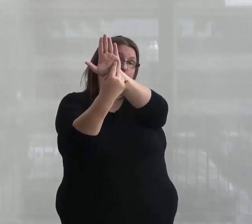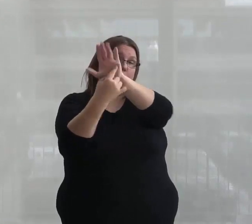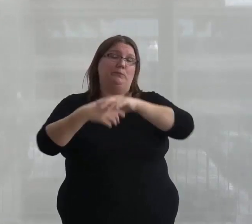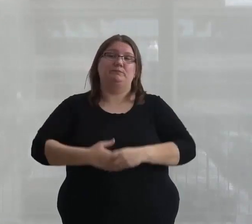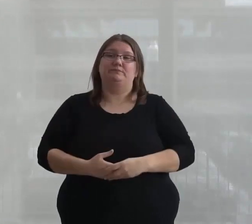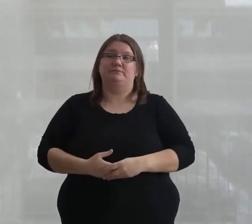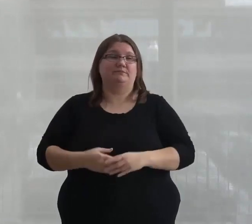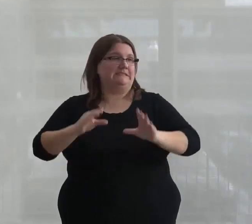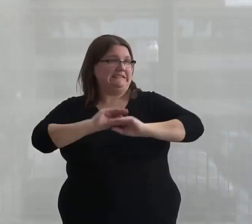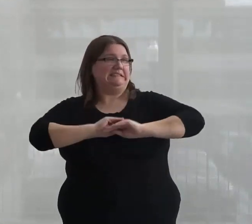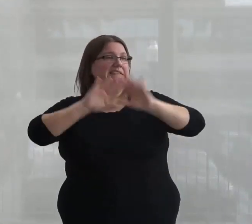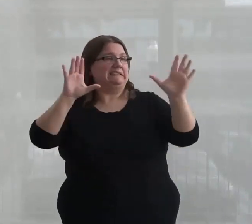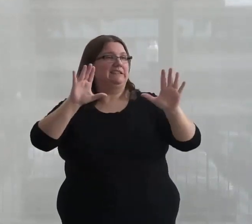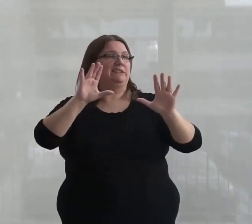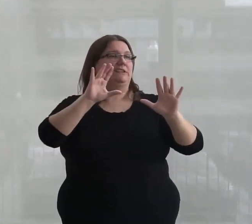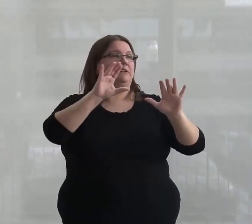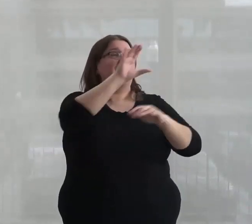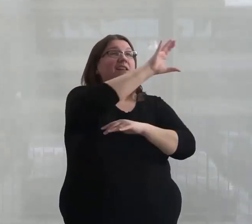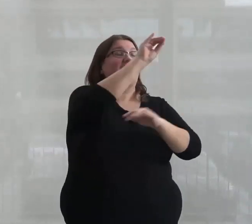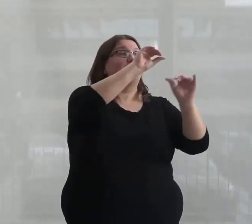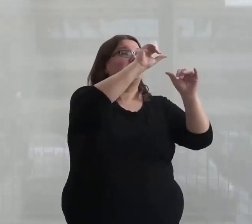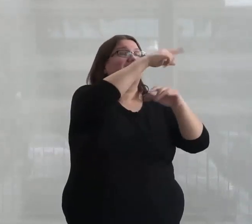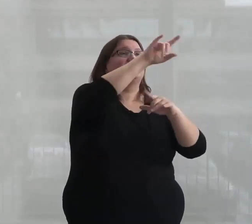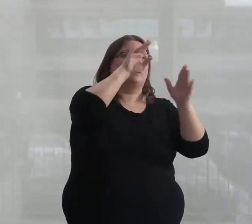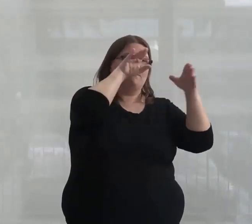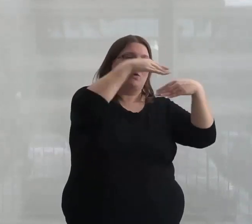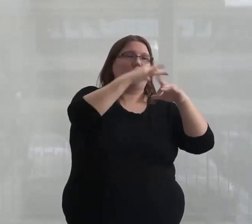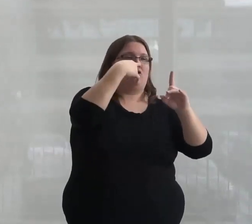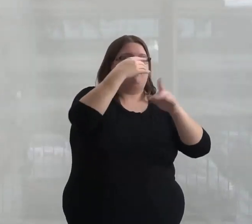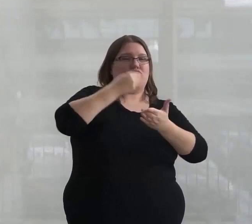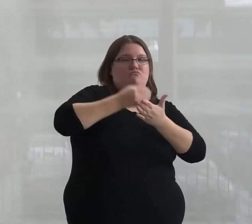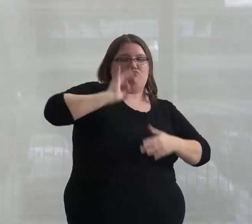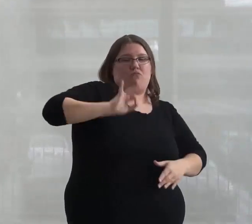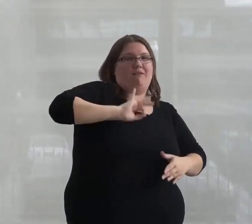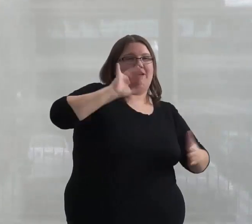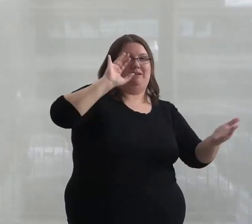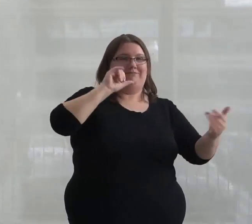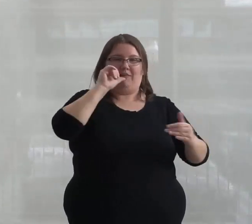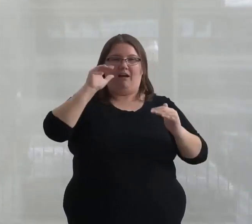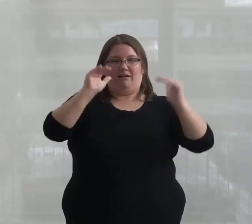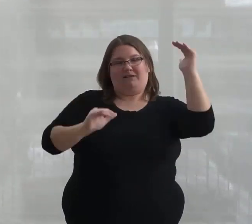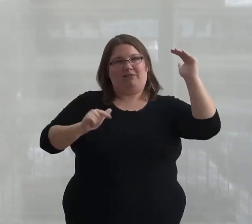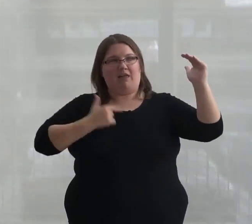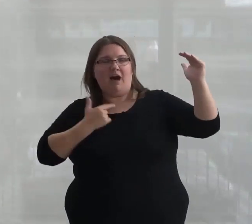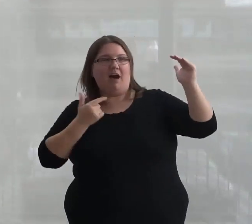It's evident that the companies are prioritizing profit over our lives, over human rights.